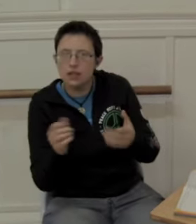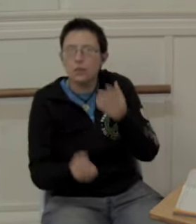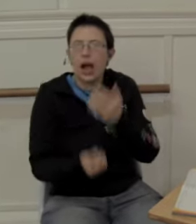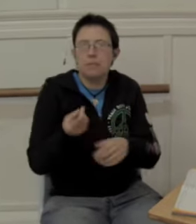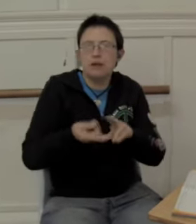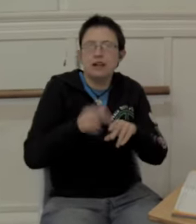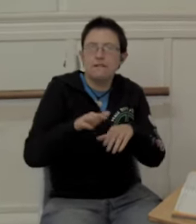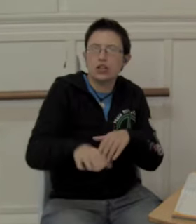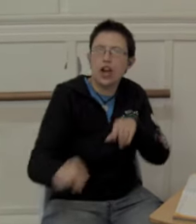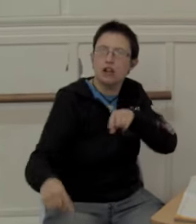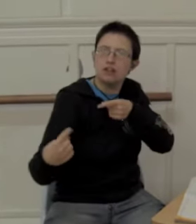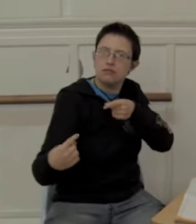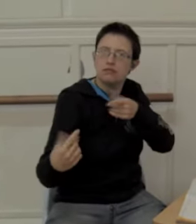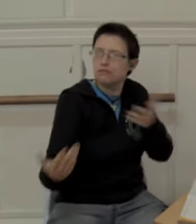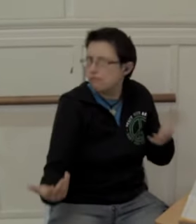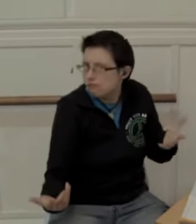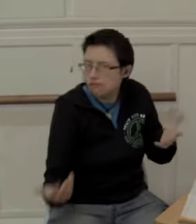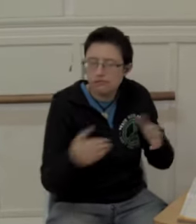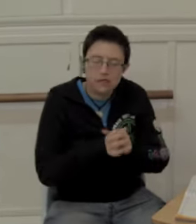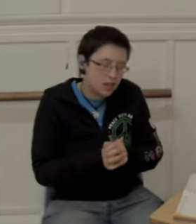But you have to consider what happens if a child decides to challenge that.